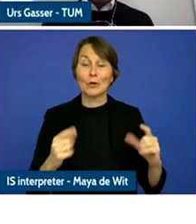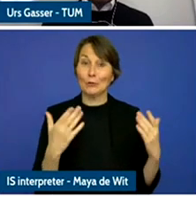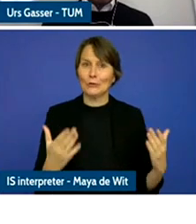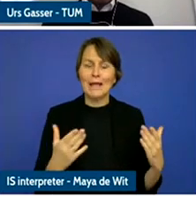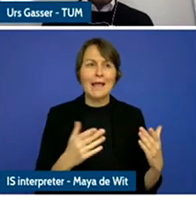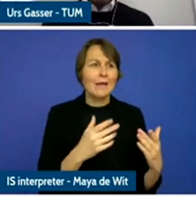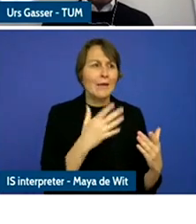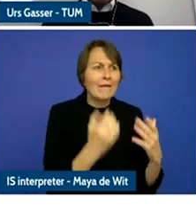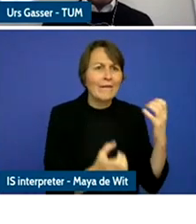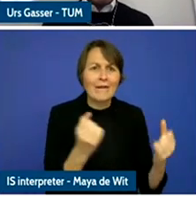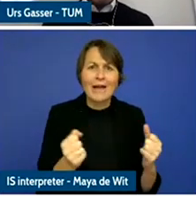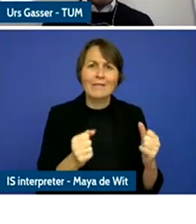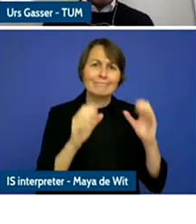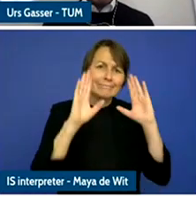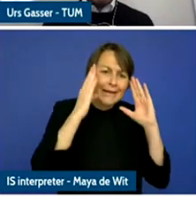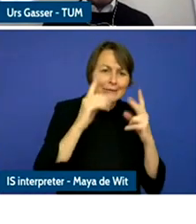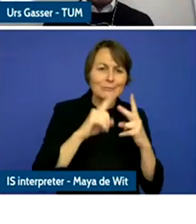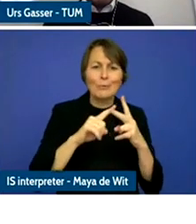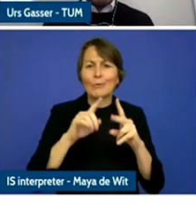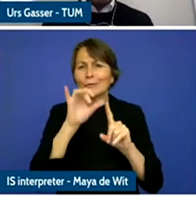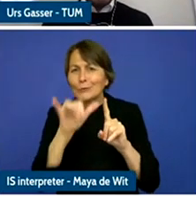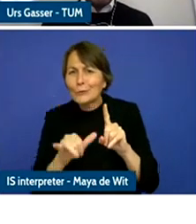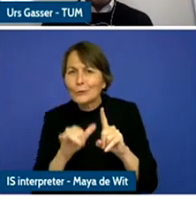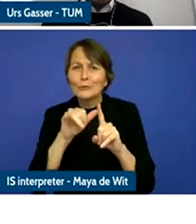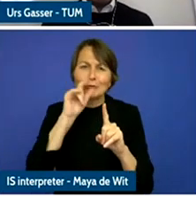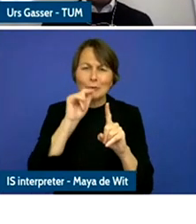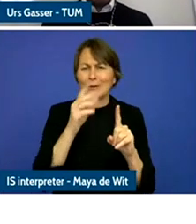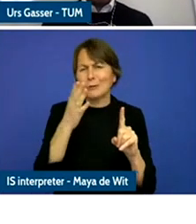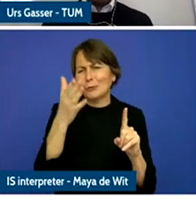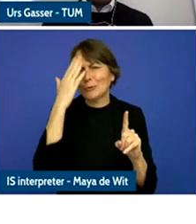popular appearance of the day and together these technological and